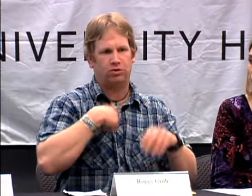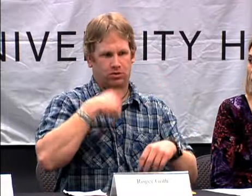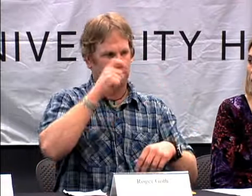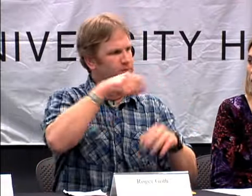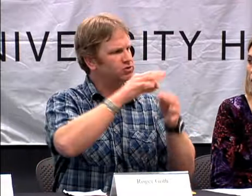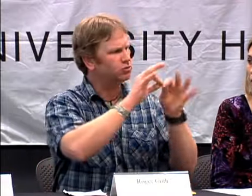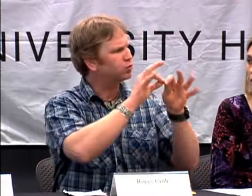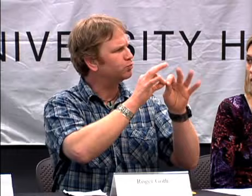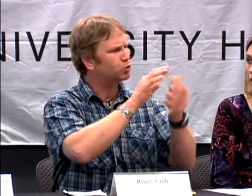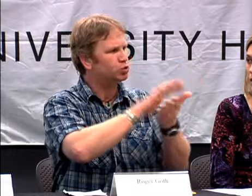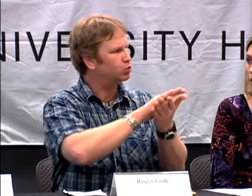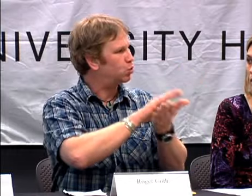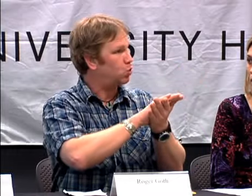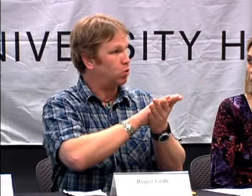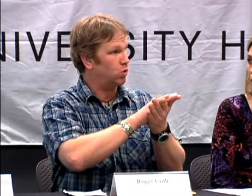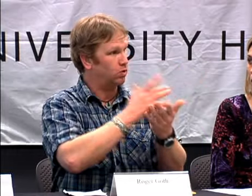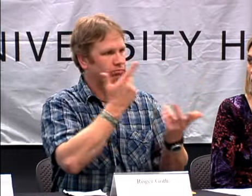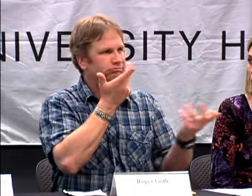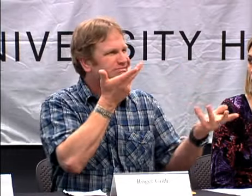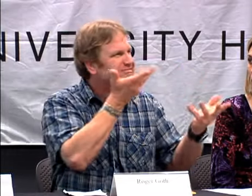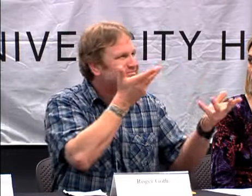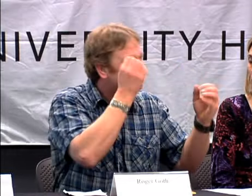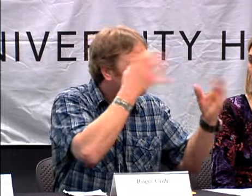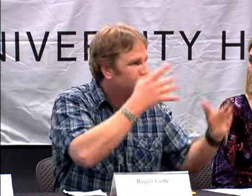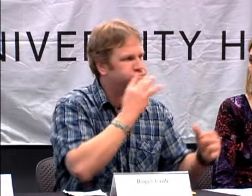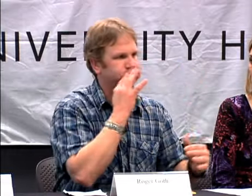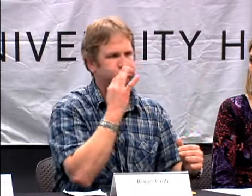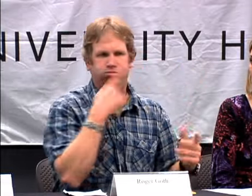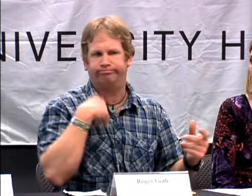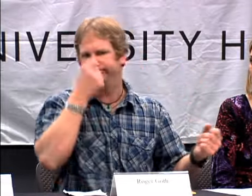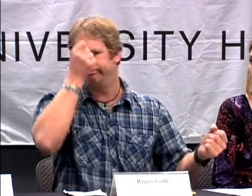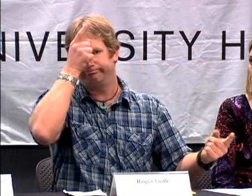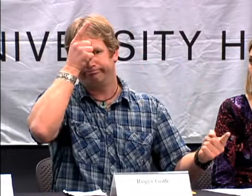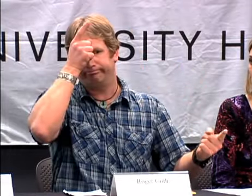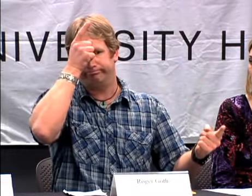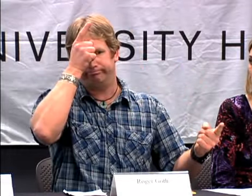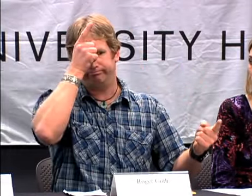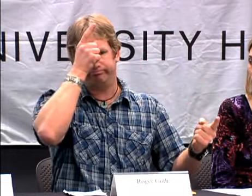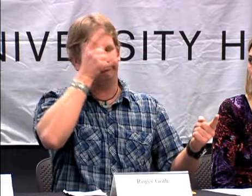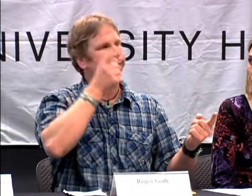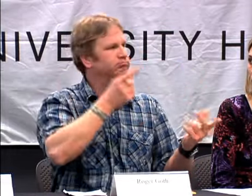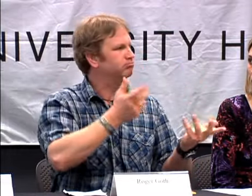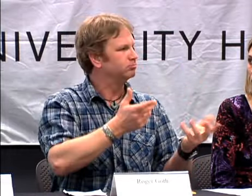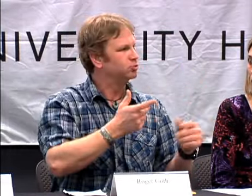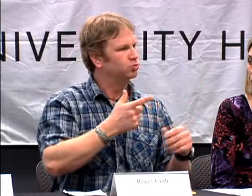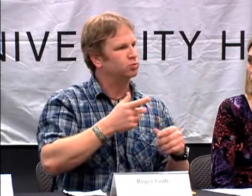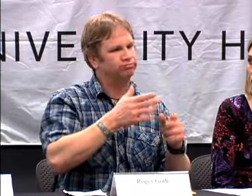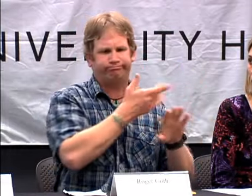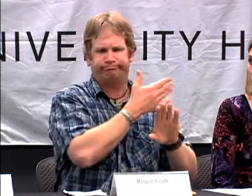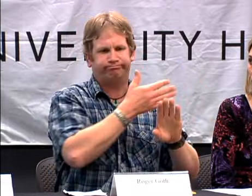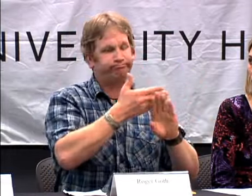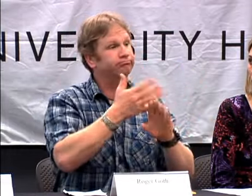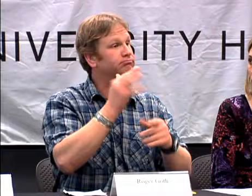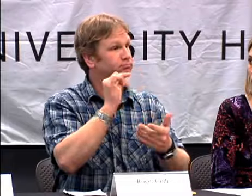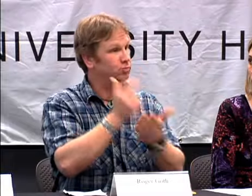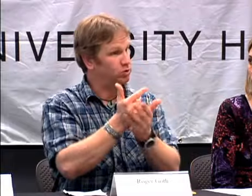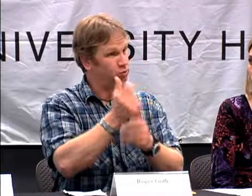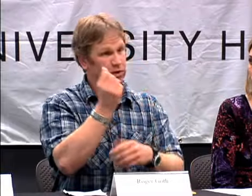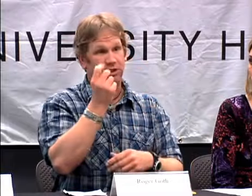I NEEDED AN INTERPRETER. AND I NEEDED AN INTERPRETER FOR THE SCHOOL. I DIDN'T UNDERSTAND WHEN PEOPLE WERE TALKING.